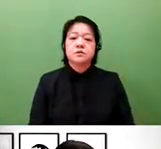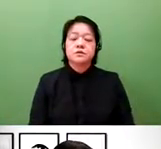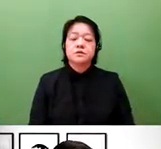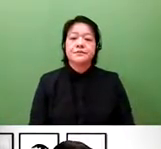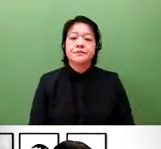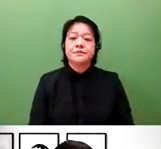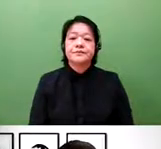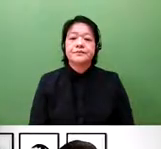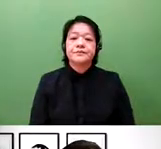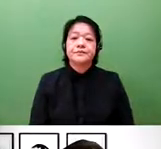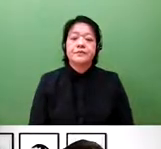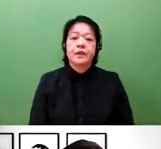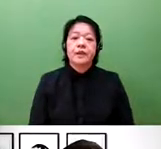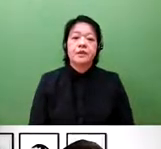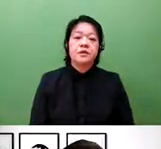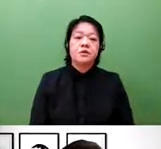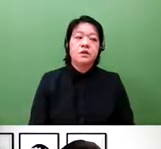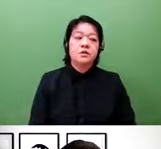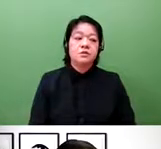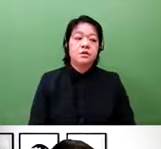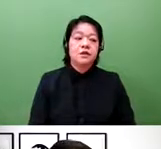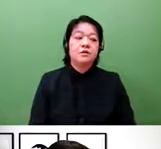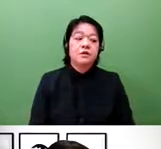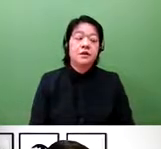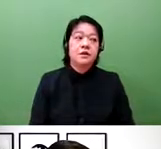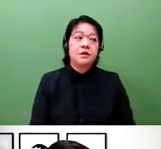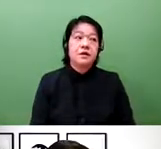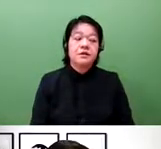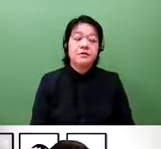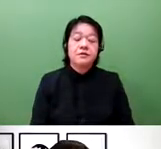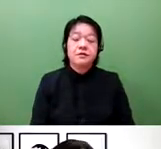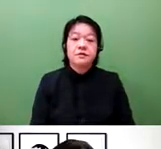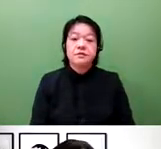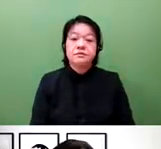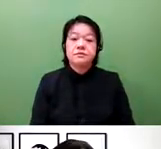And hence, to this day, not a single approval has been granted. Could you just turn the slide, please?